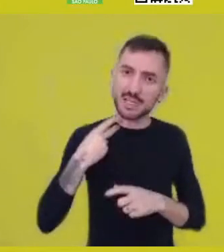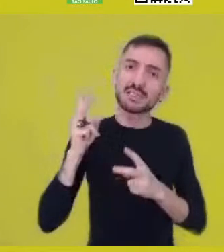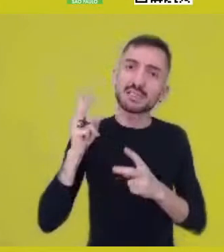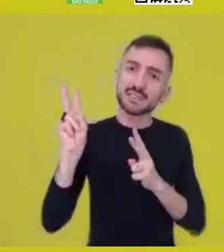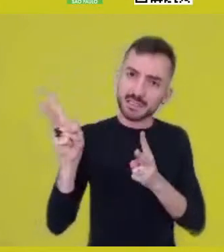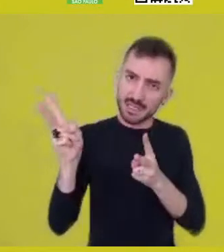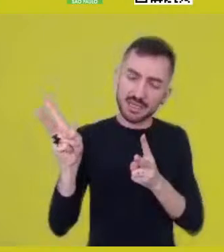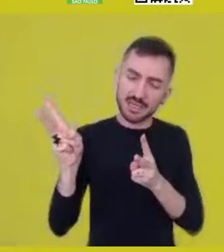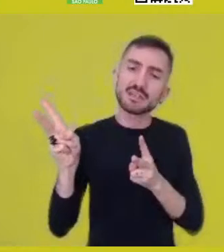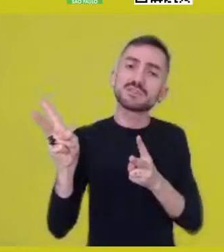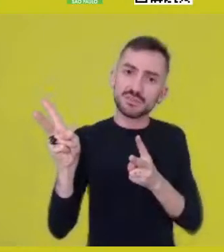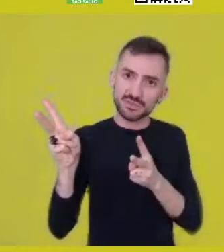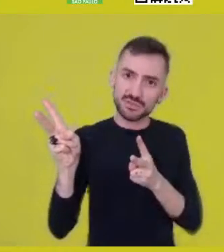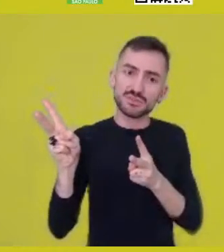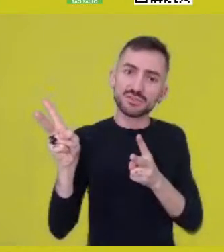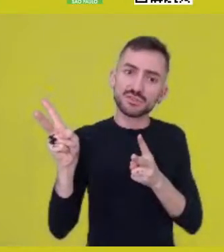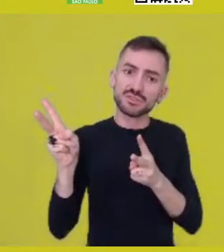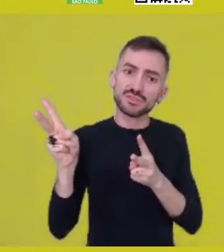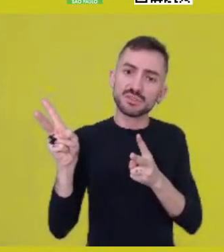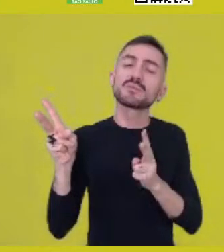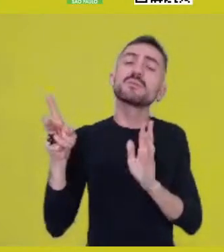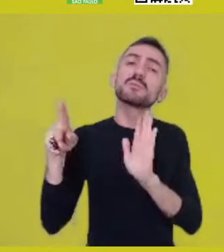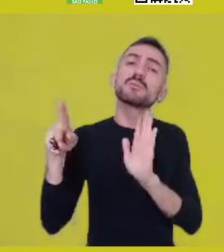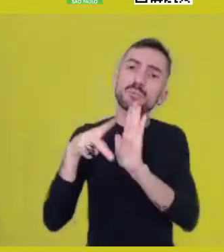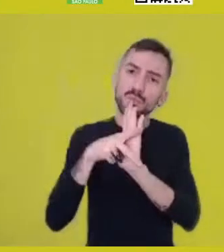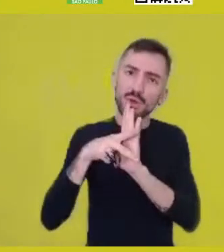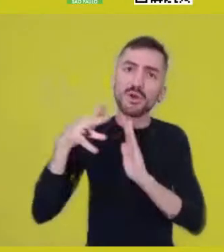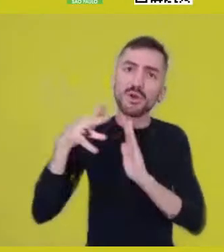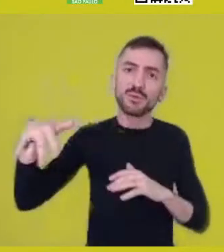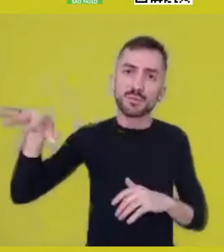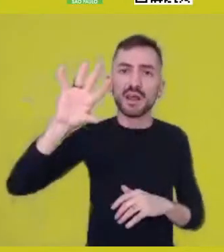from an important part of the African continent.